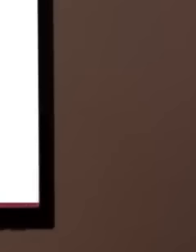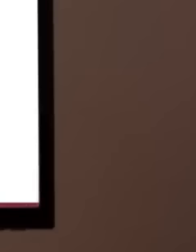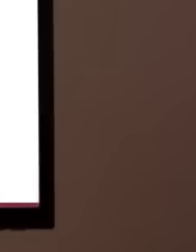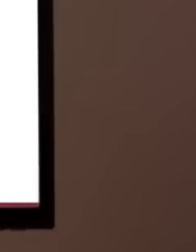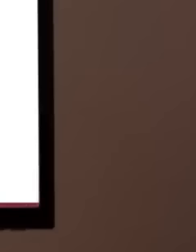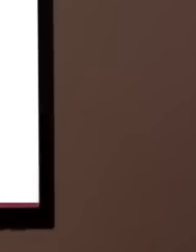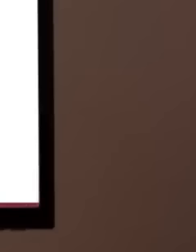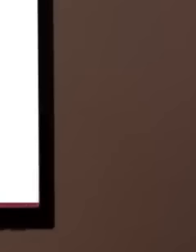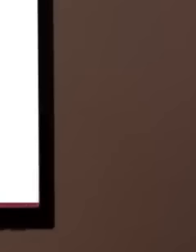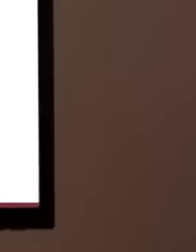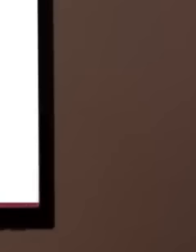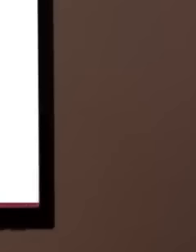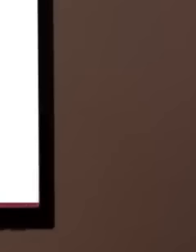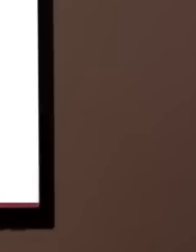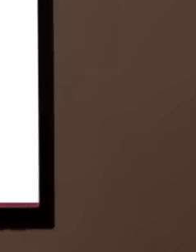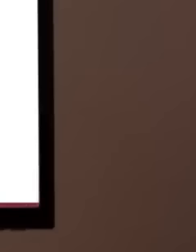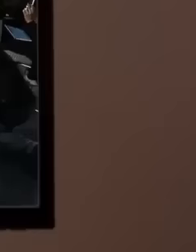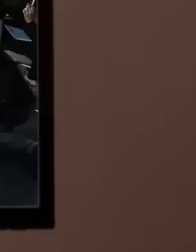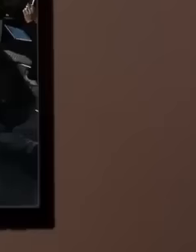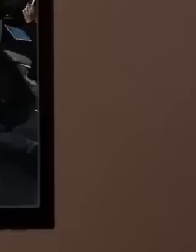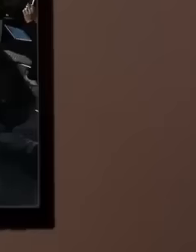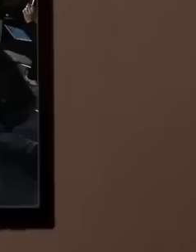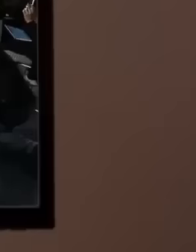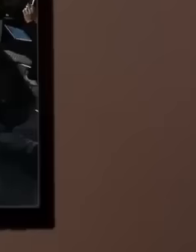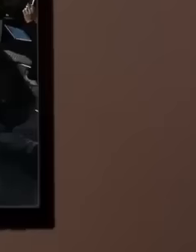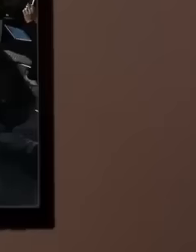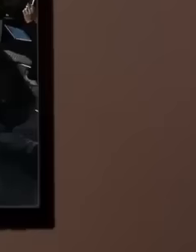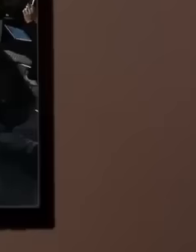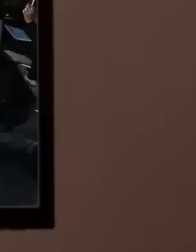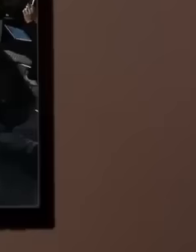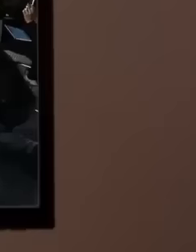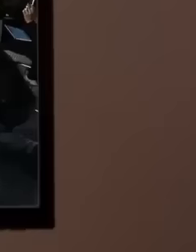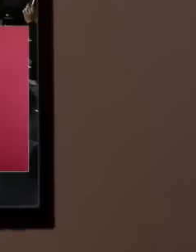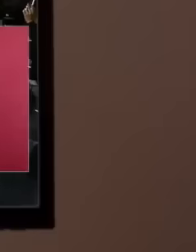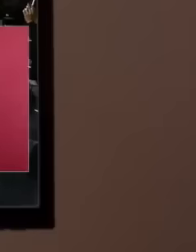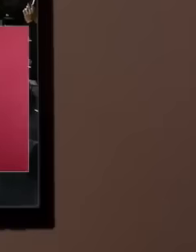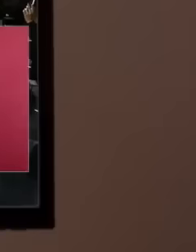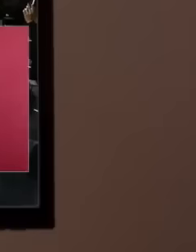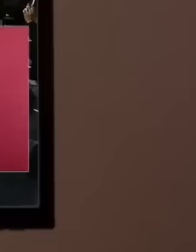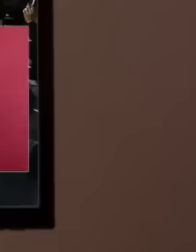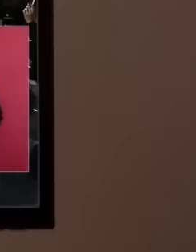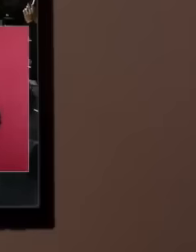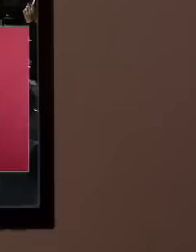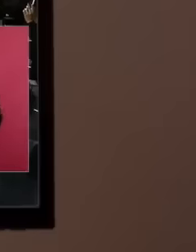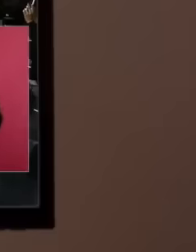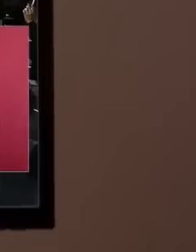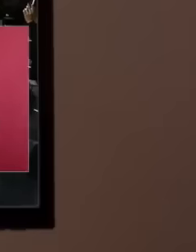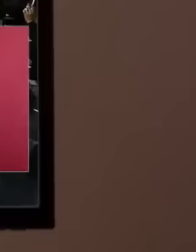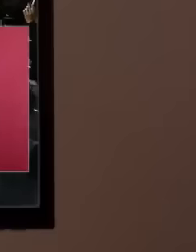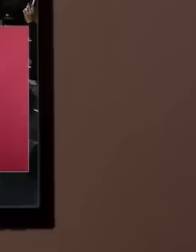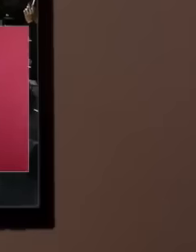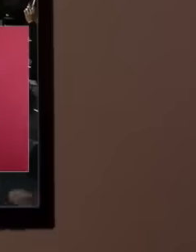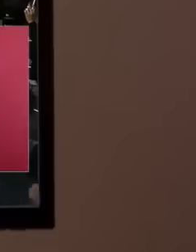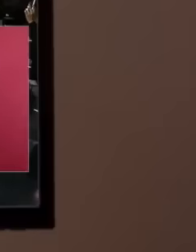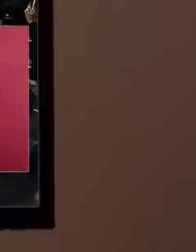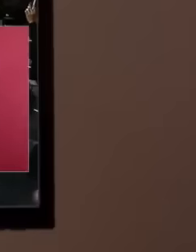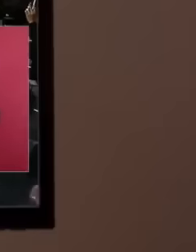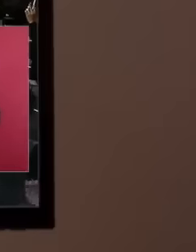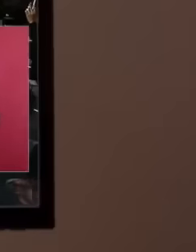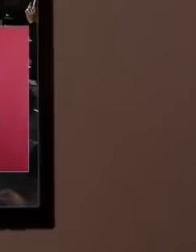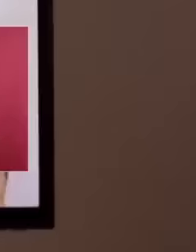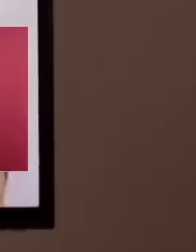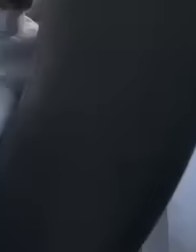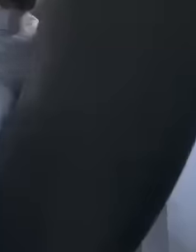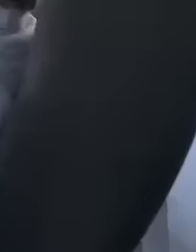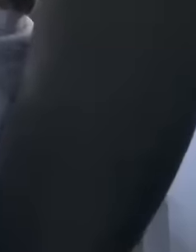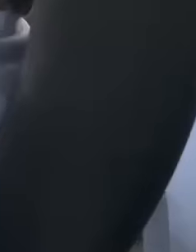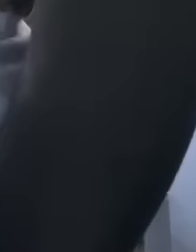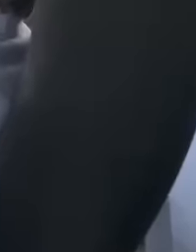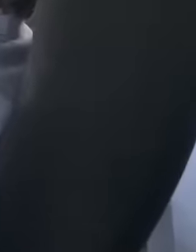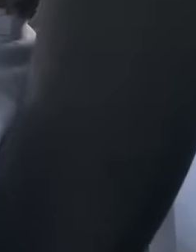shirts pants dresses for the workers, President Andrés